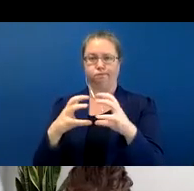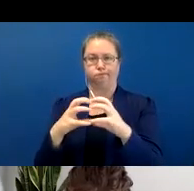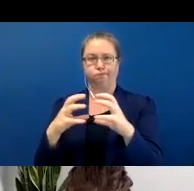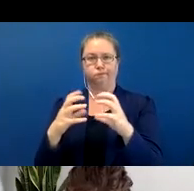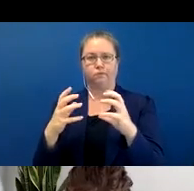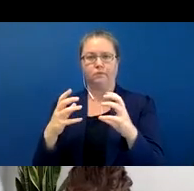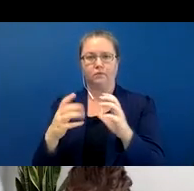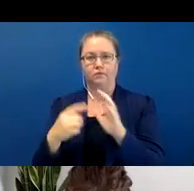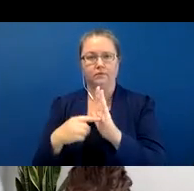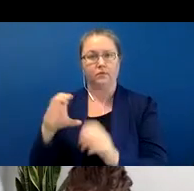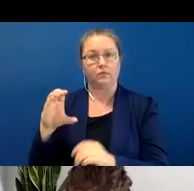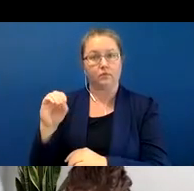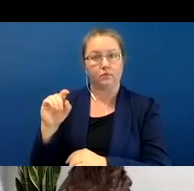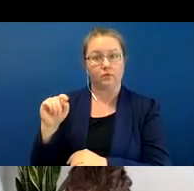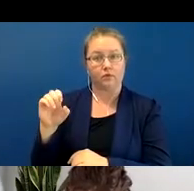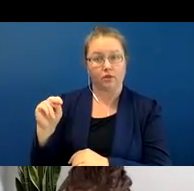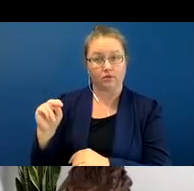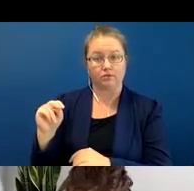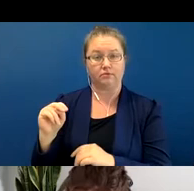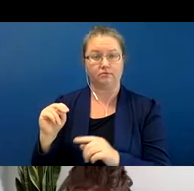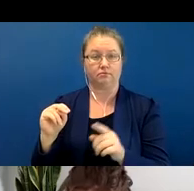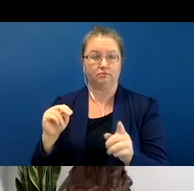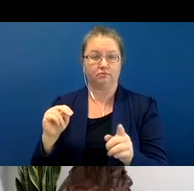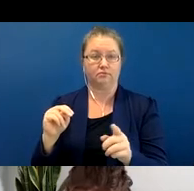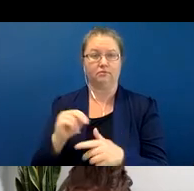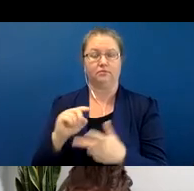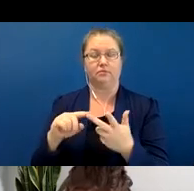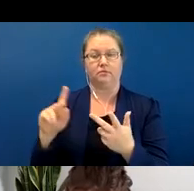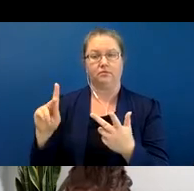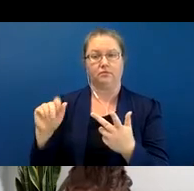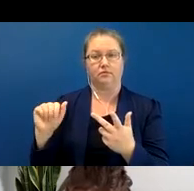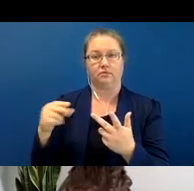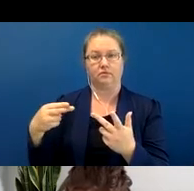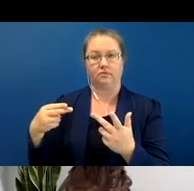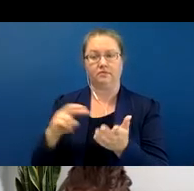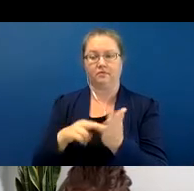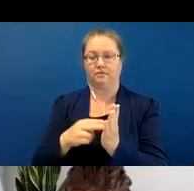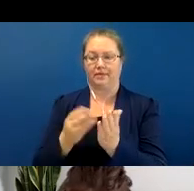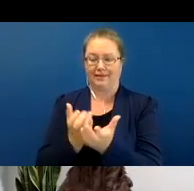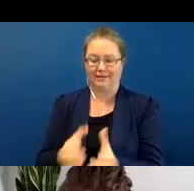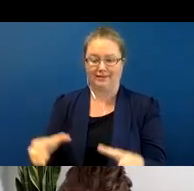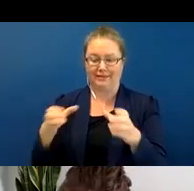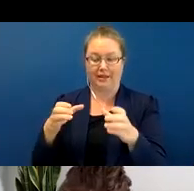I use cotton as an example. And -kaah is an open container, so objects that have some